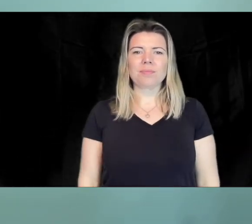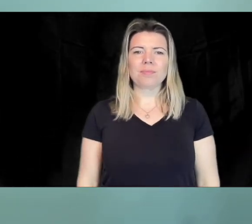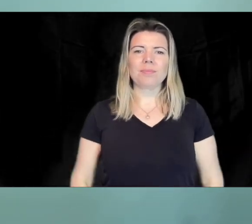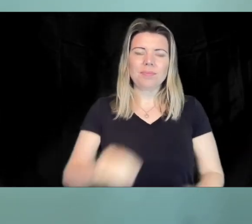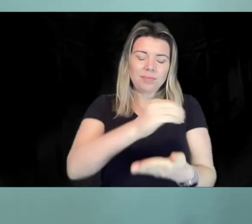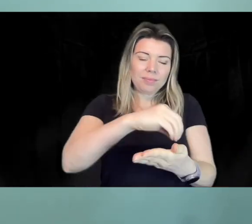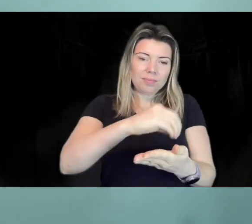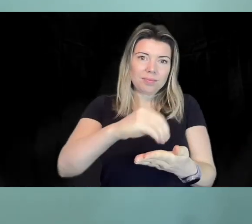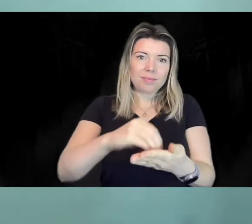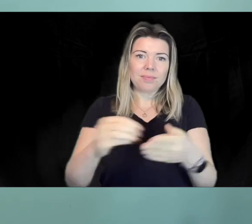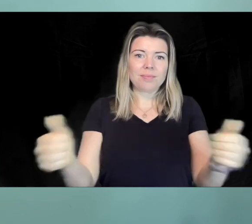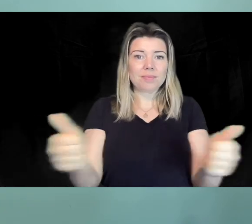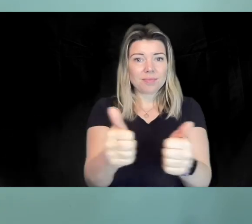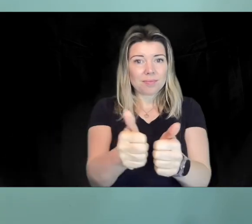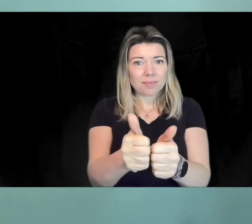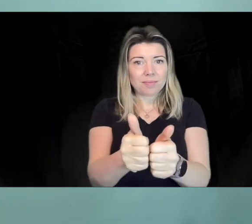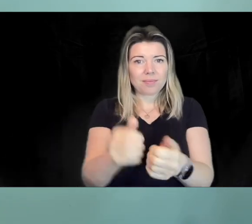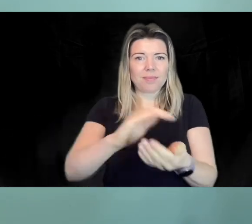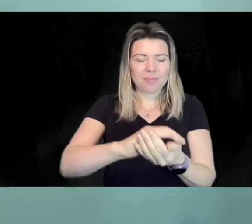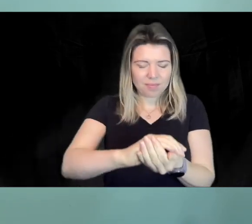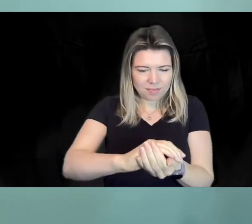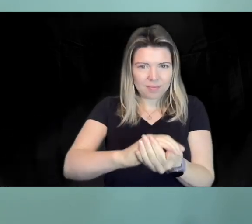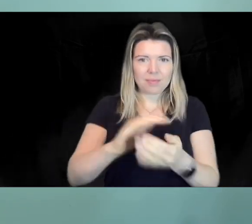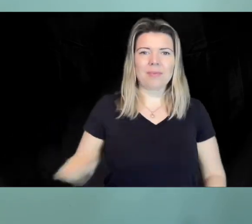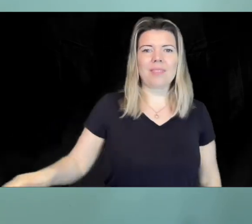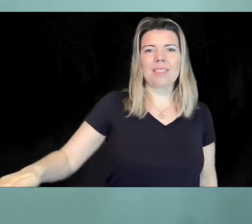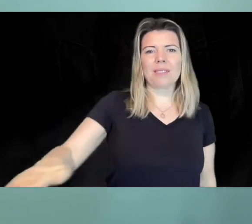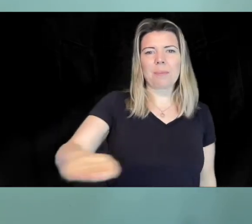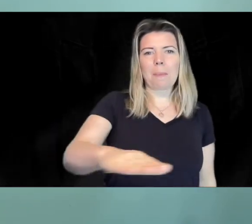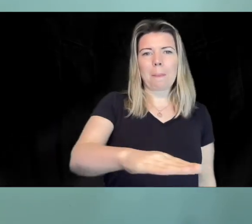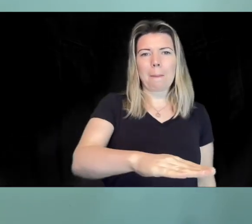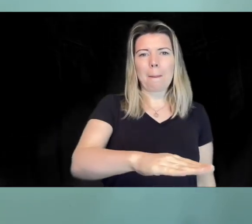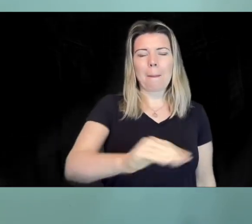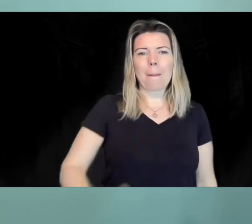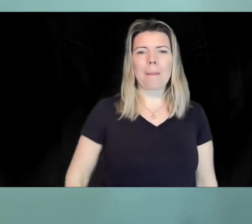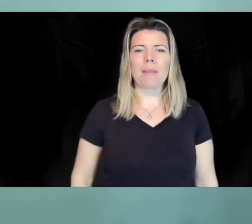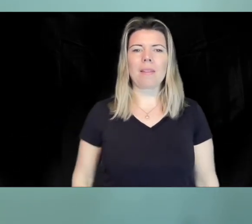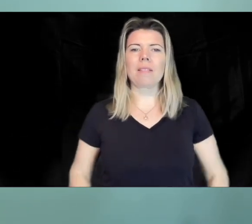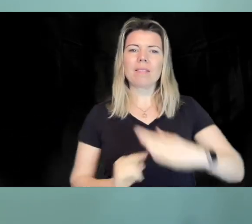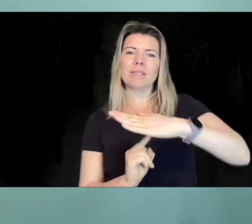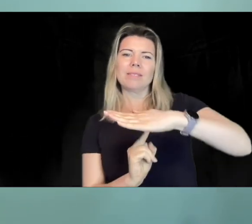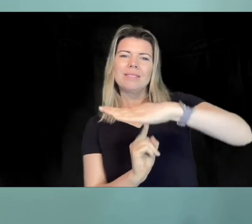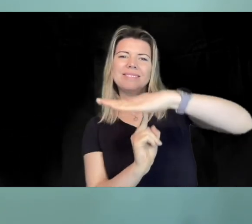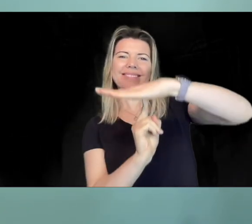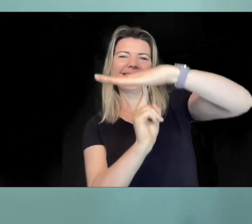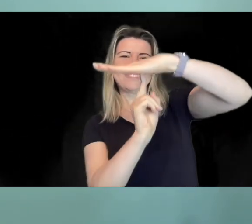and we've signed an exclusivity deal to secure the site at Bertha Park Village. This was a huge